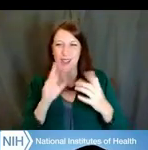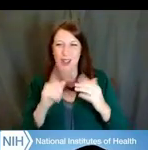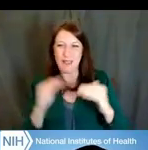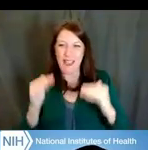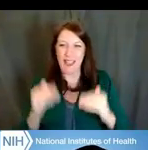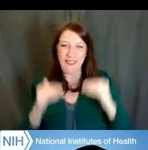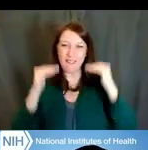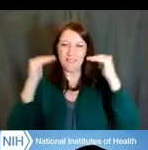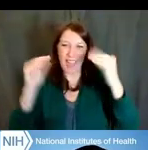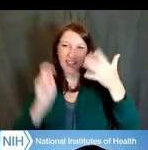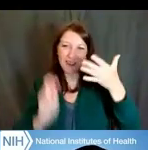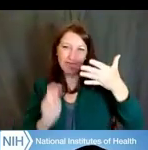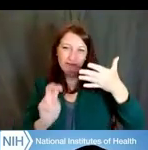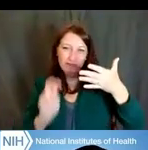through networking and mentoring.